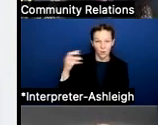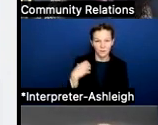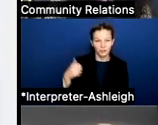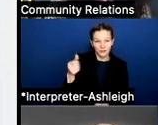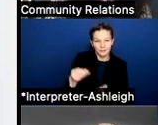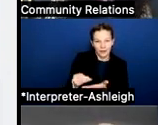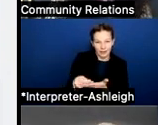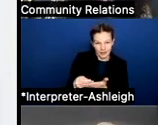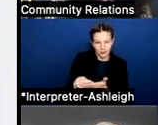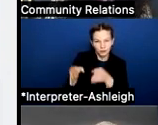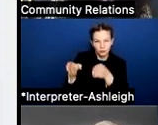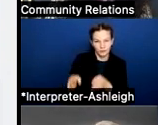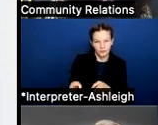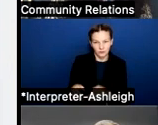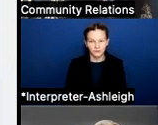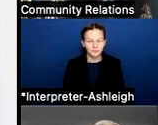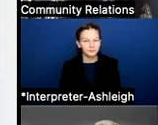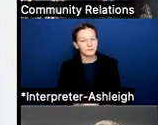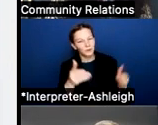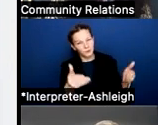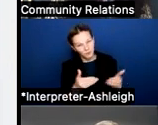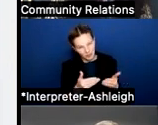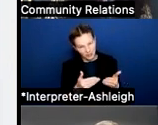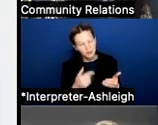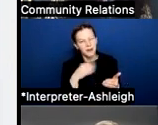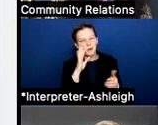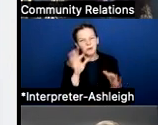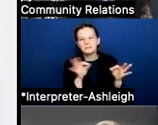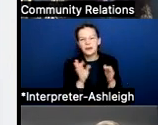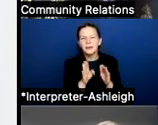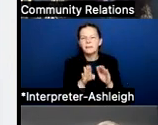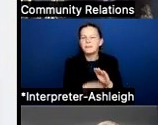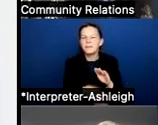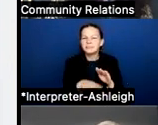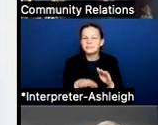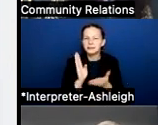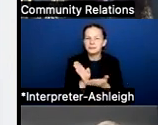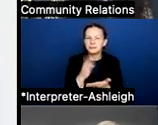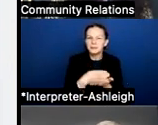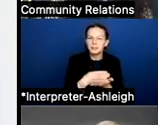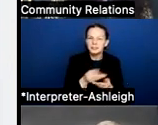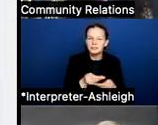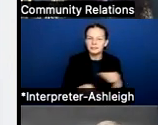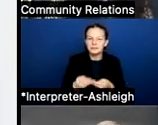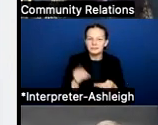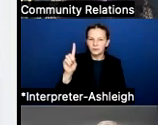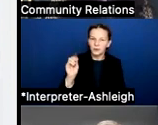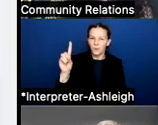I would basically walk you off to what we call a basic budgeting 101 course through a presentation. And I look forward to your questions.